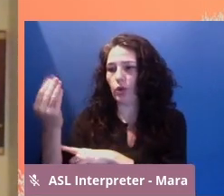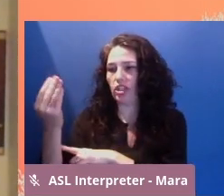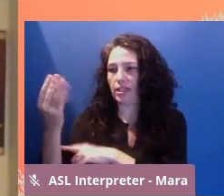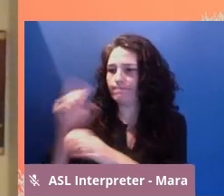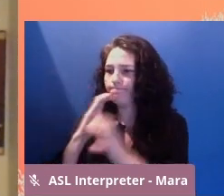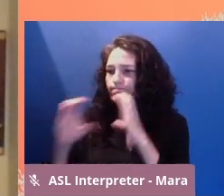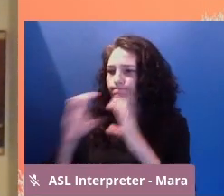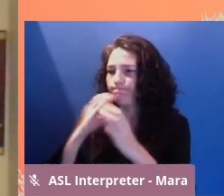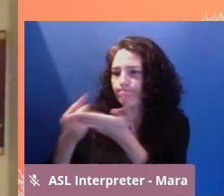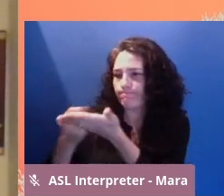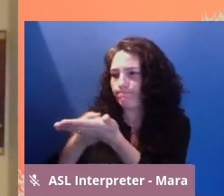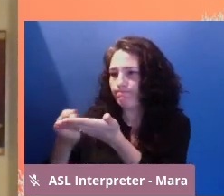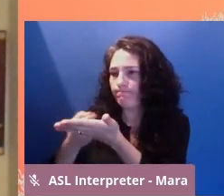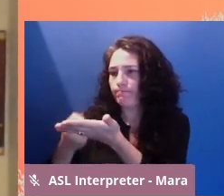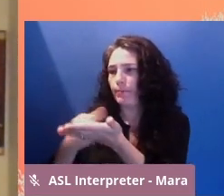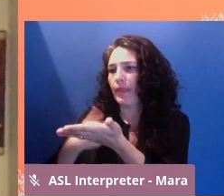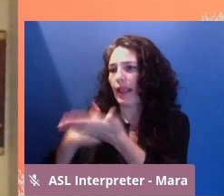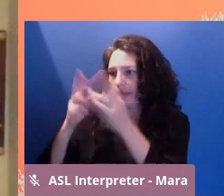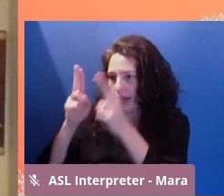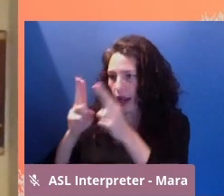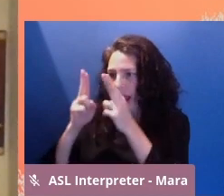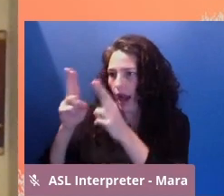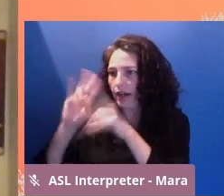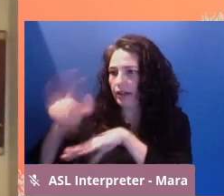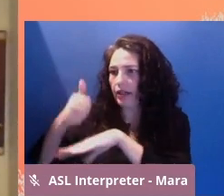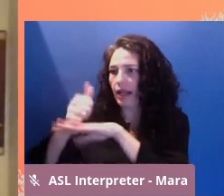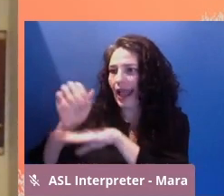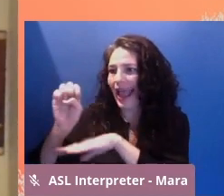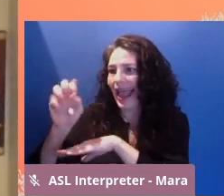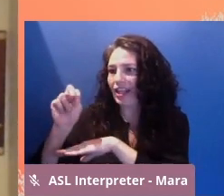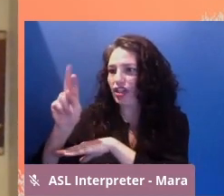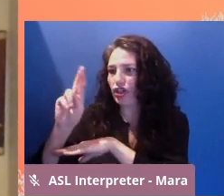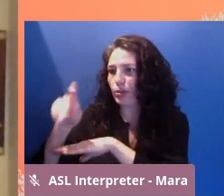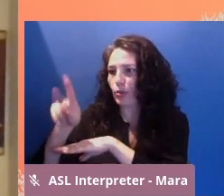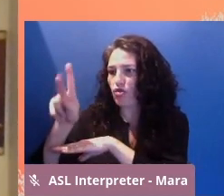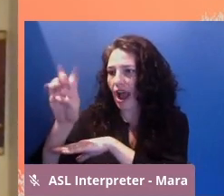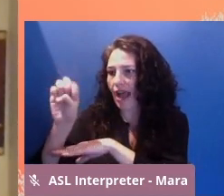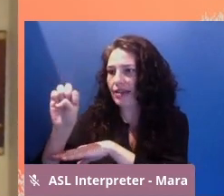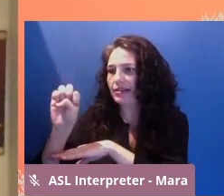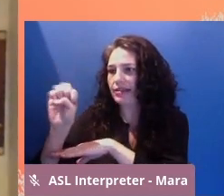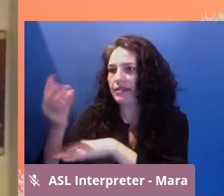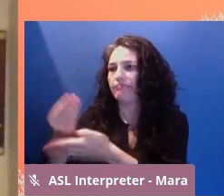I had the privilege of designing the Enterprise Fund with colleagues at IDA and the joy of running it